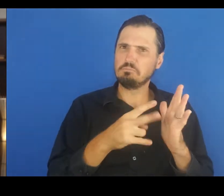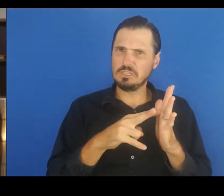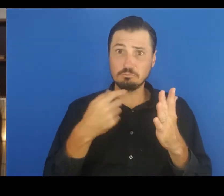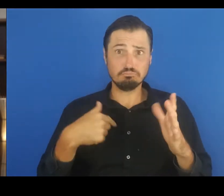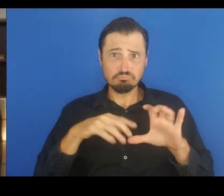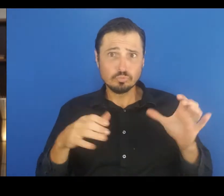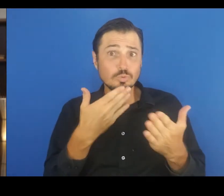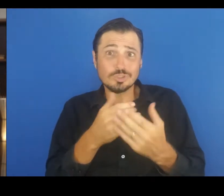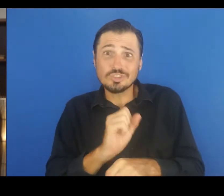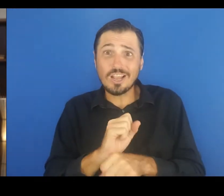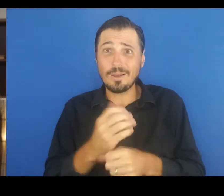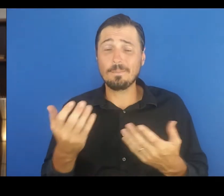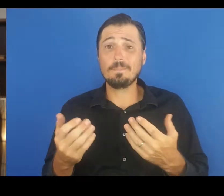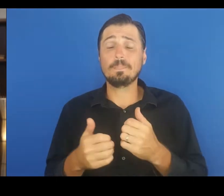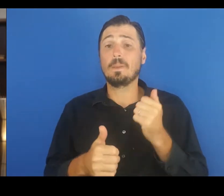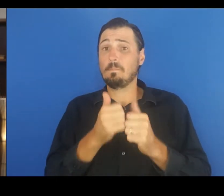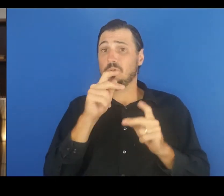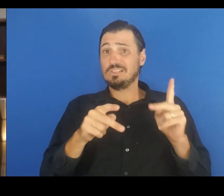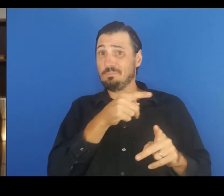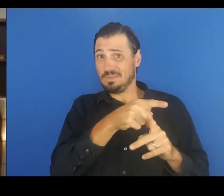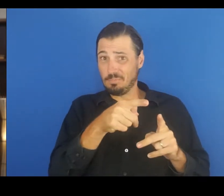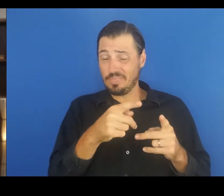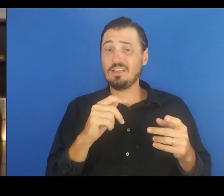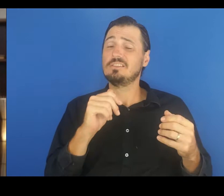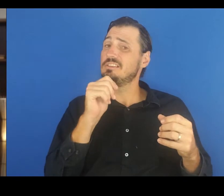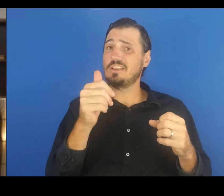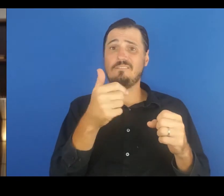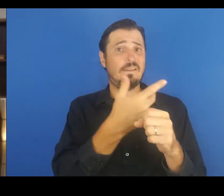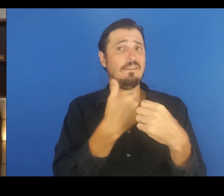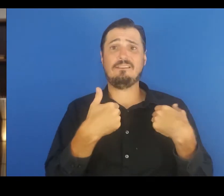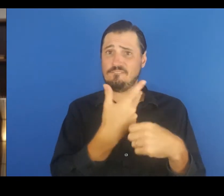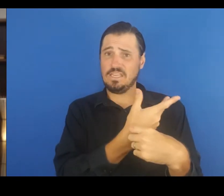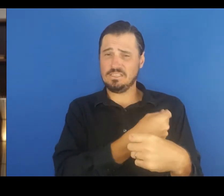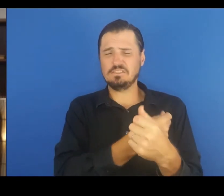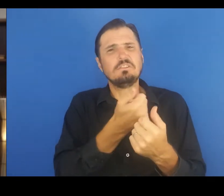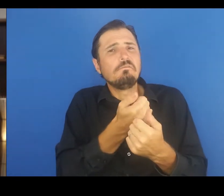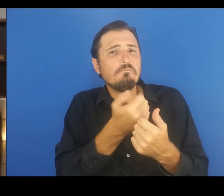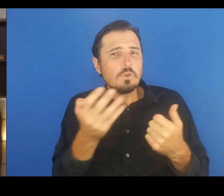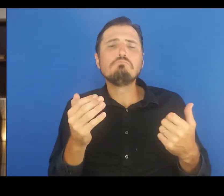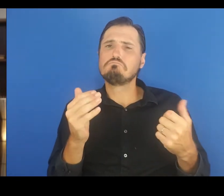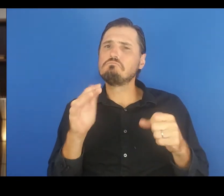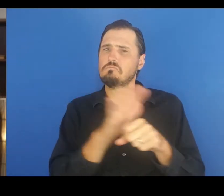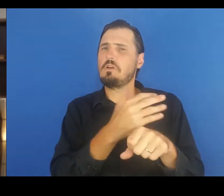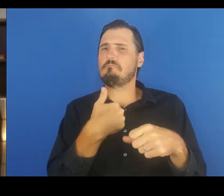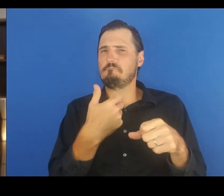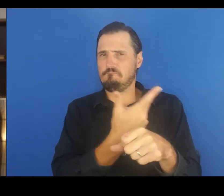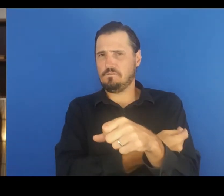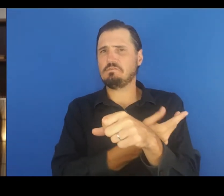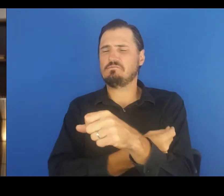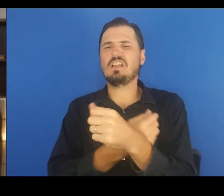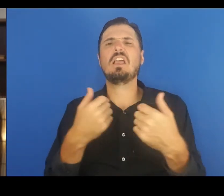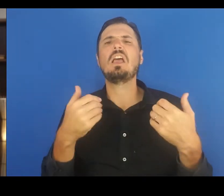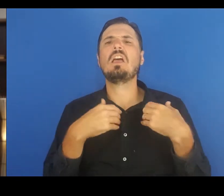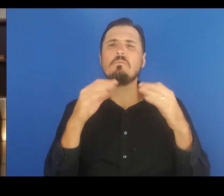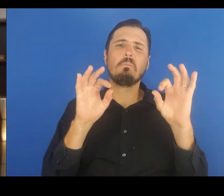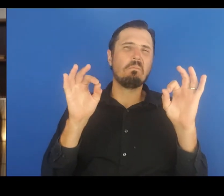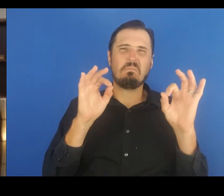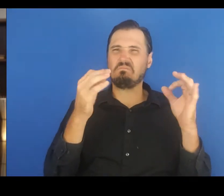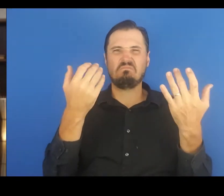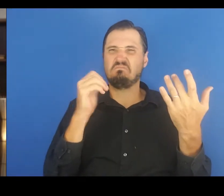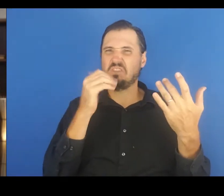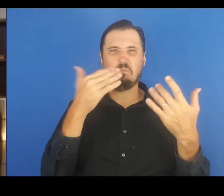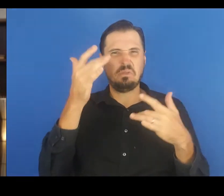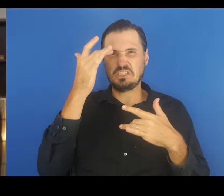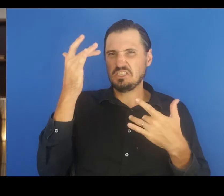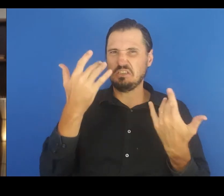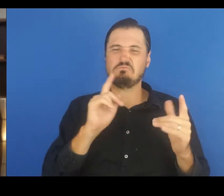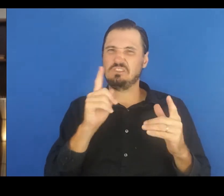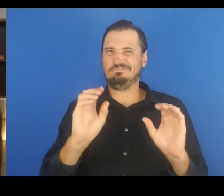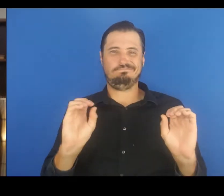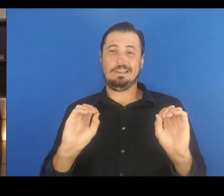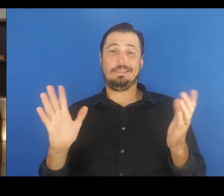of the restaurant cluster cases were in unvaccinated individuals. However, a few were fully vaccinated and have experienced mild disease or asymptomatic infections